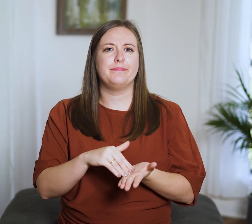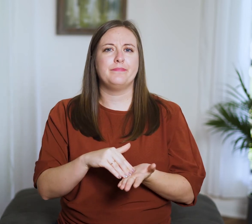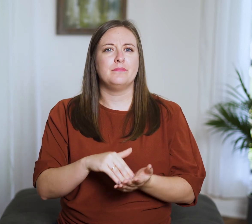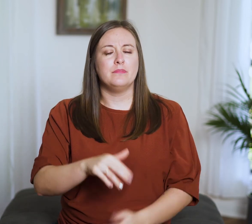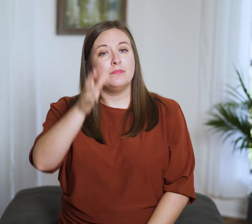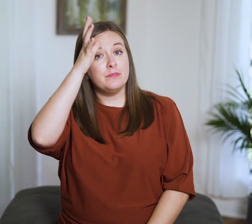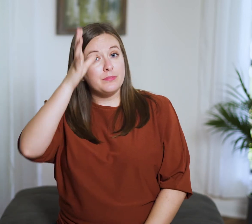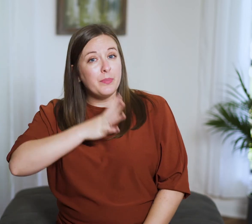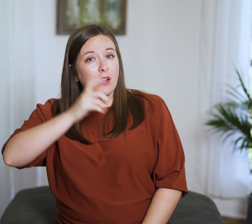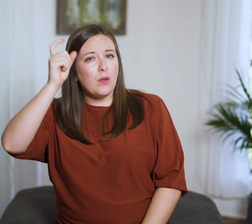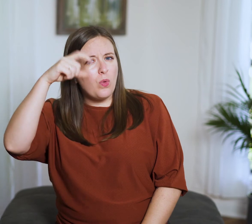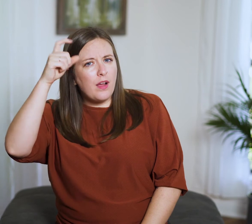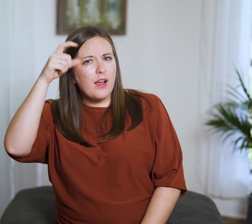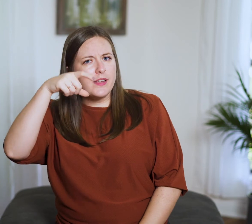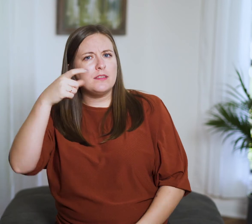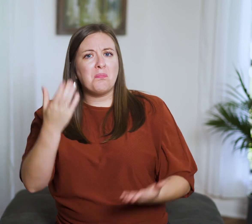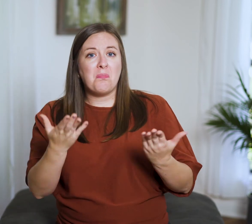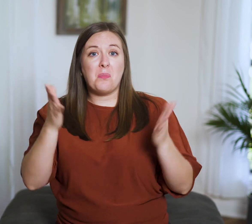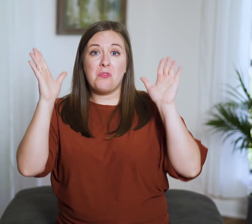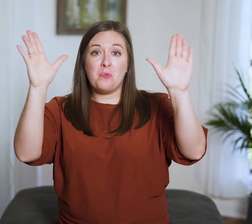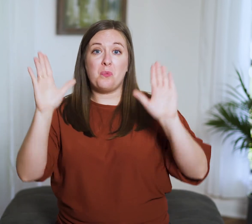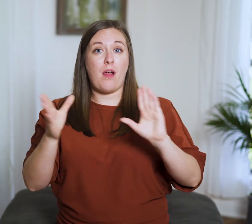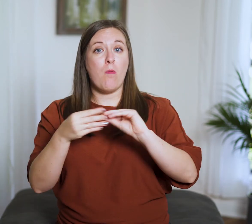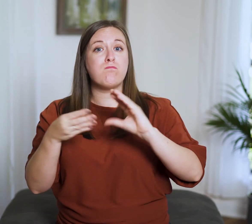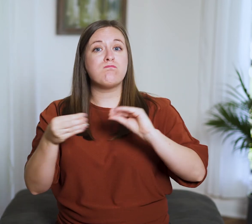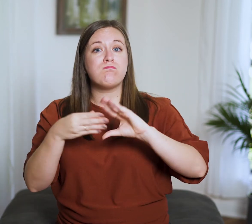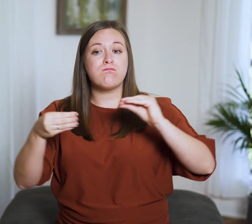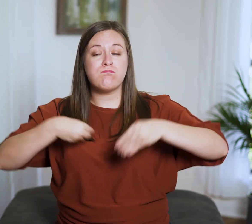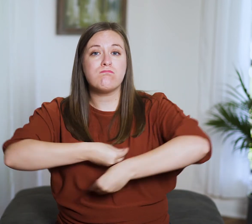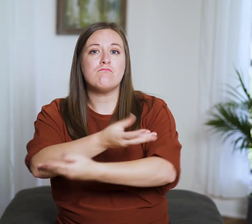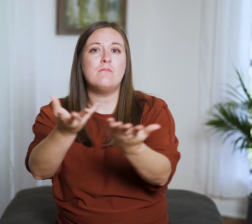The wise man might have something great to say